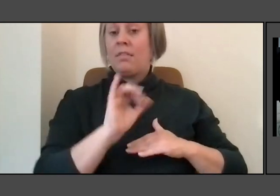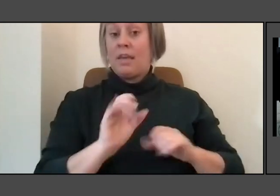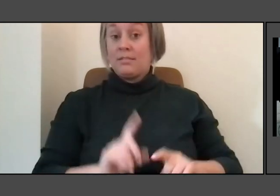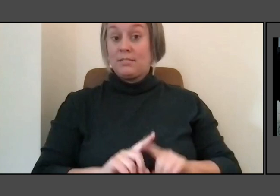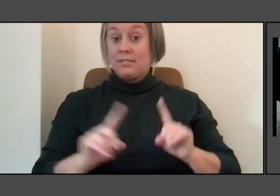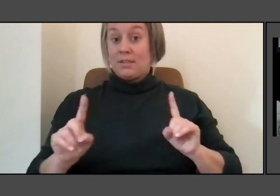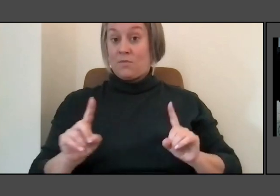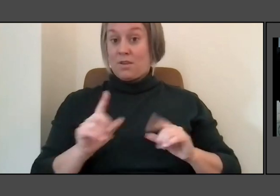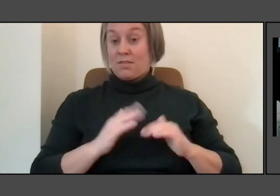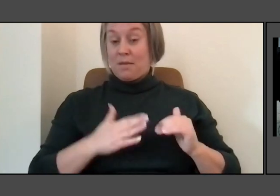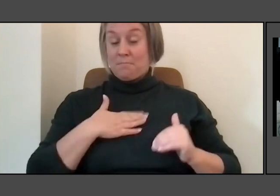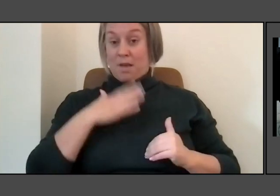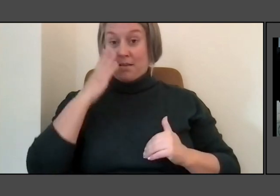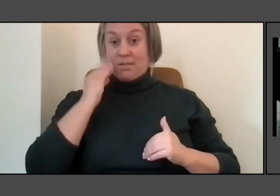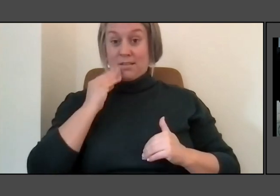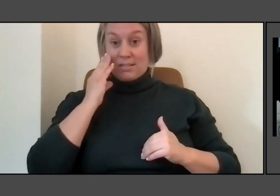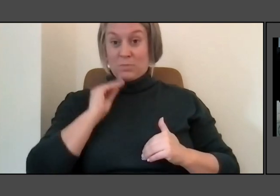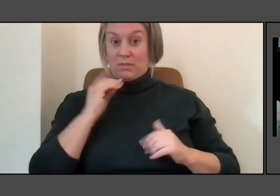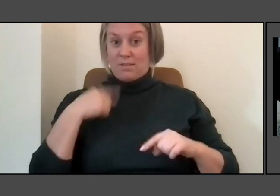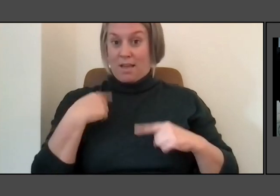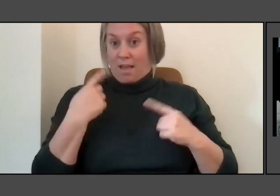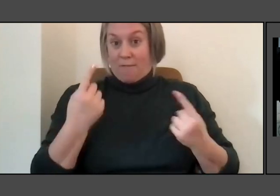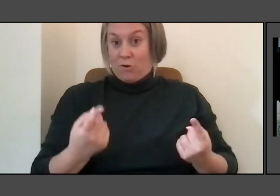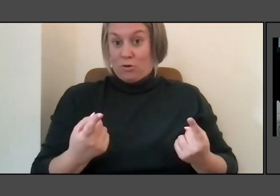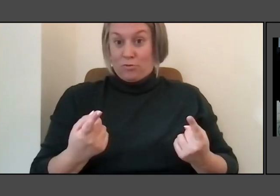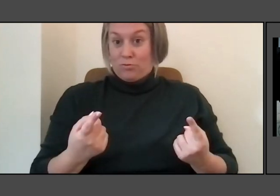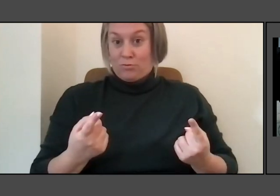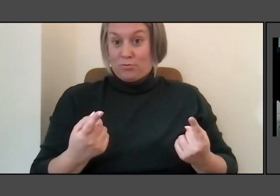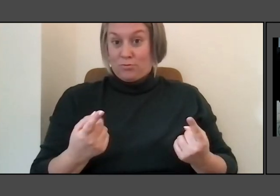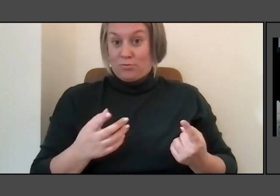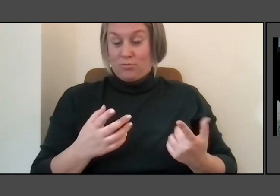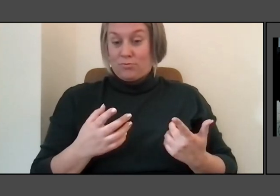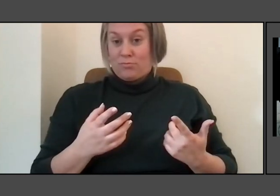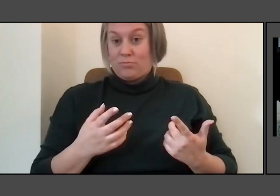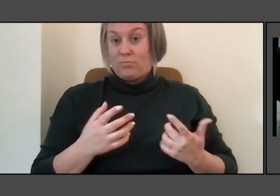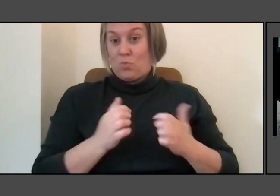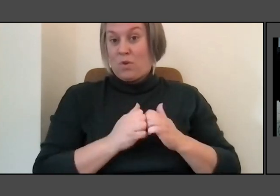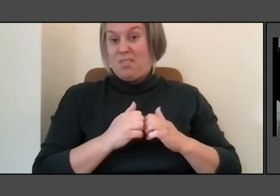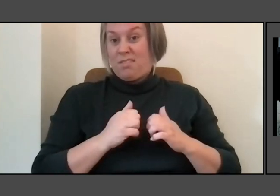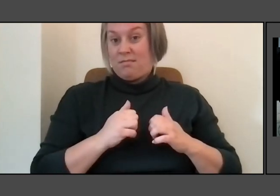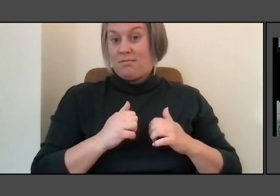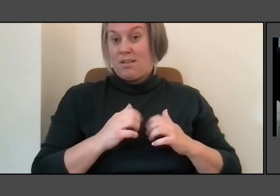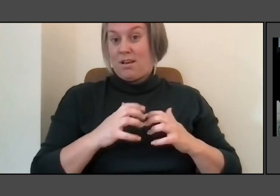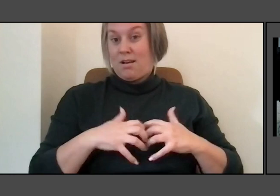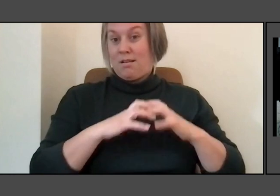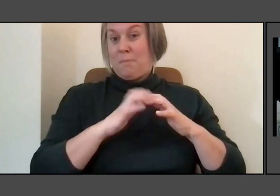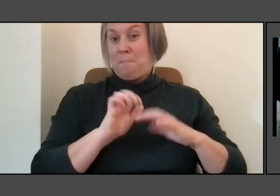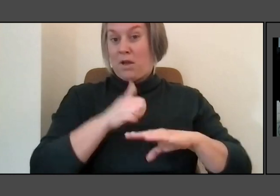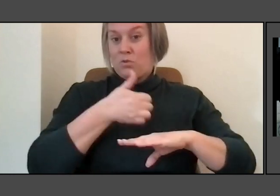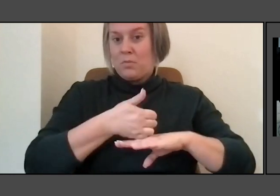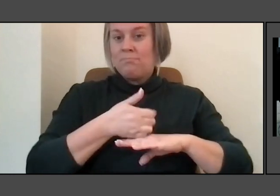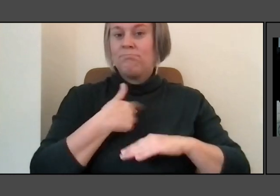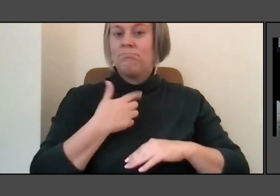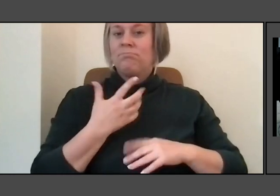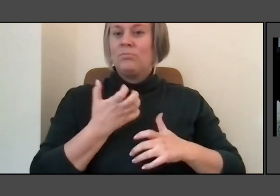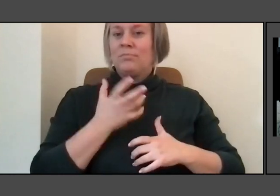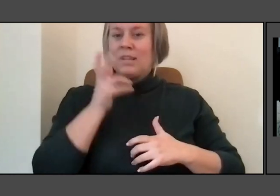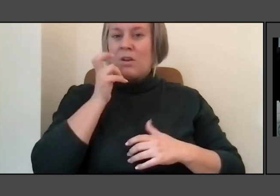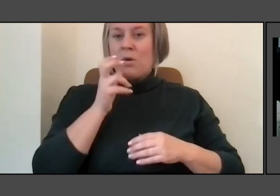So I would love to just hear some more about how you think about water as something to work with. Well, I think you said it.